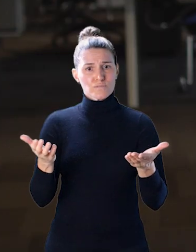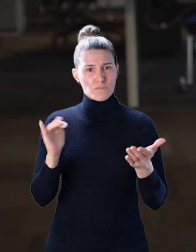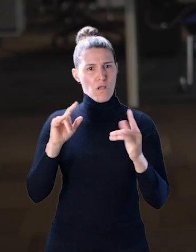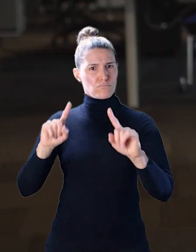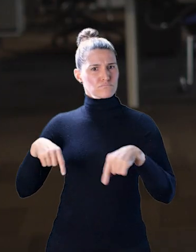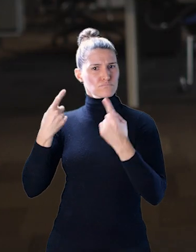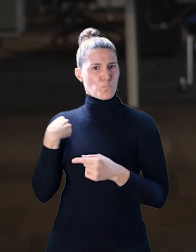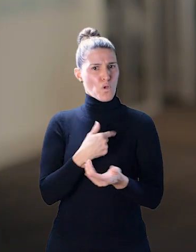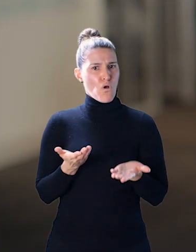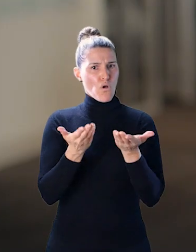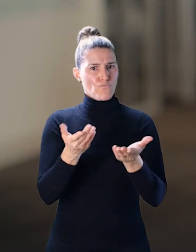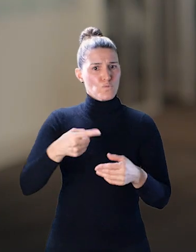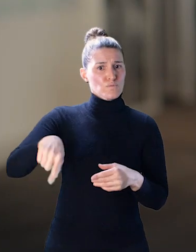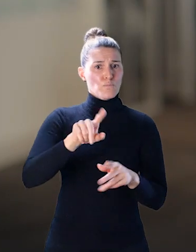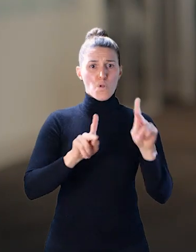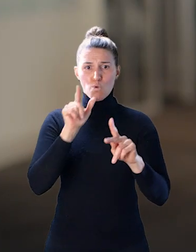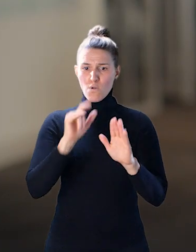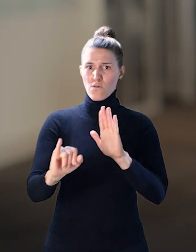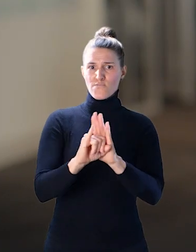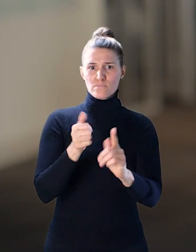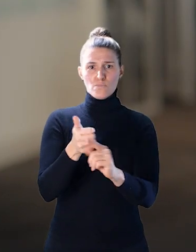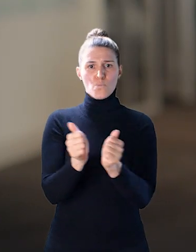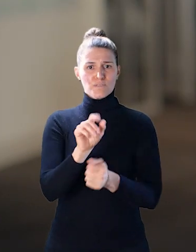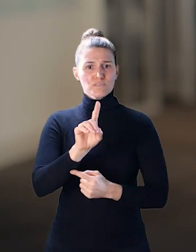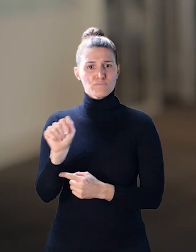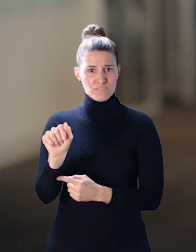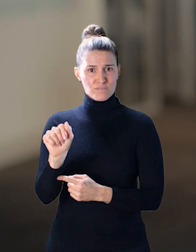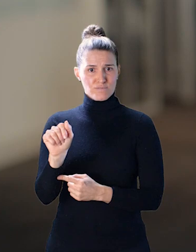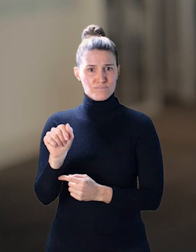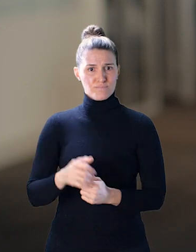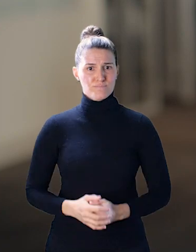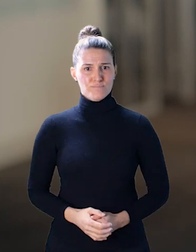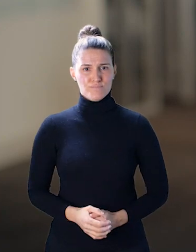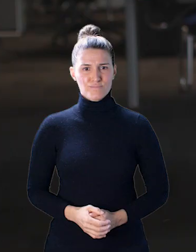traditionally offer to those who identify as individuals with a disability.